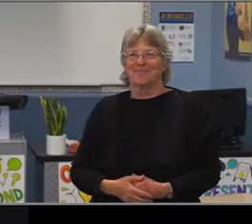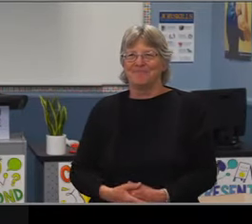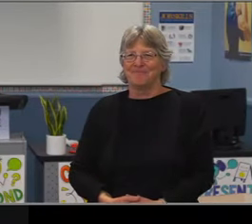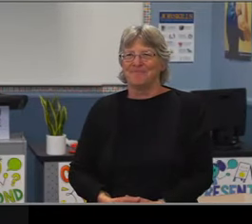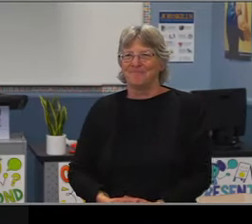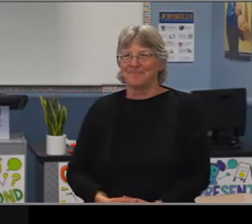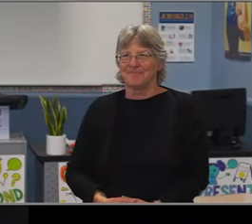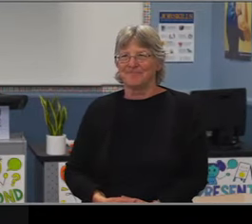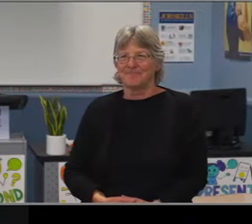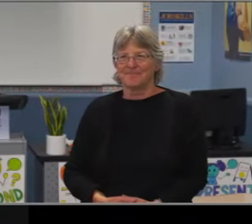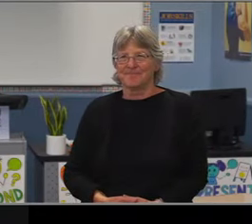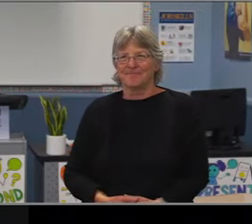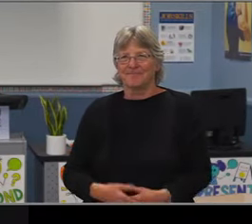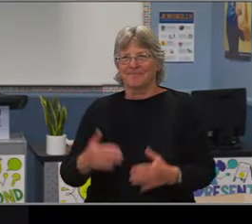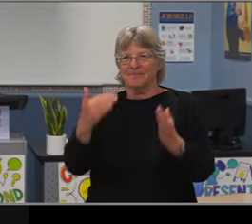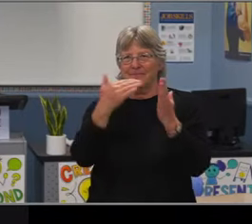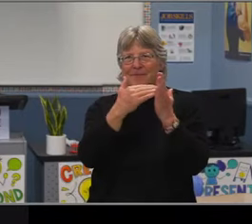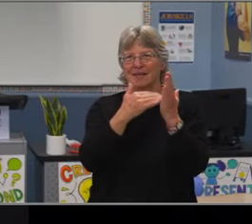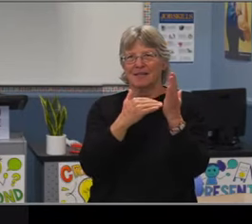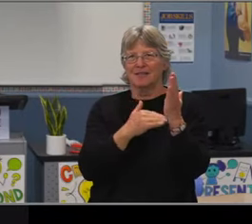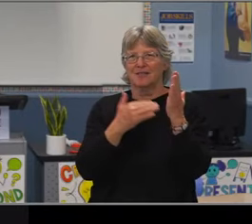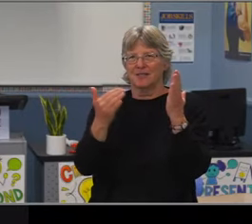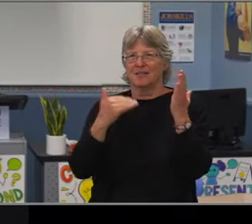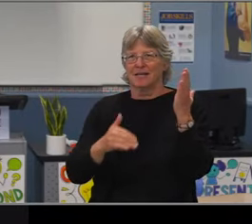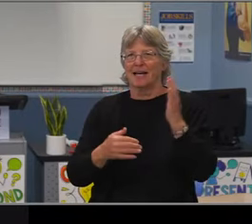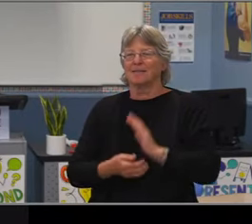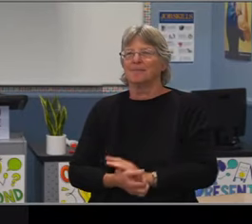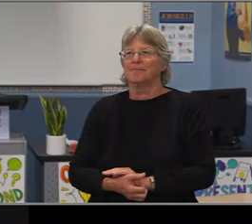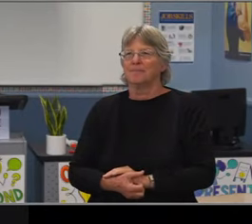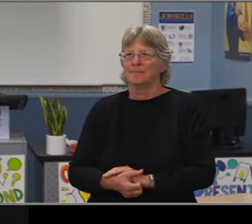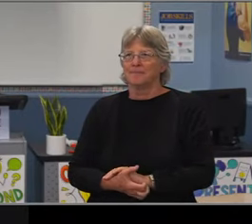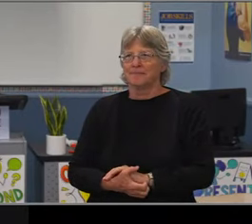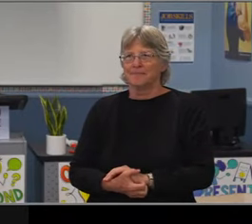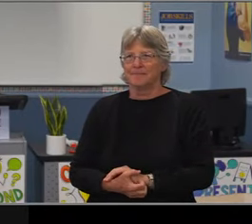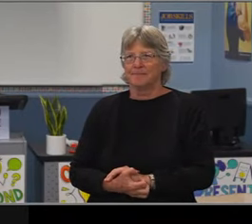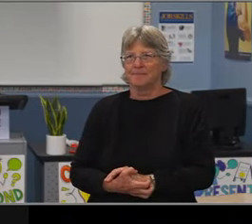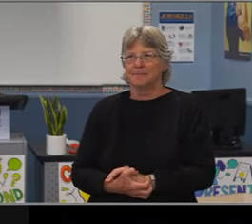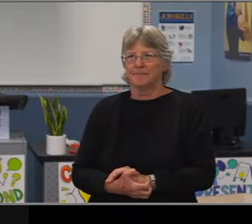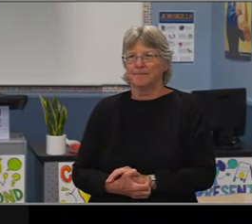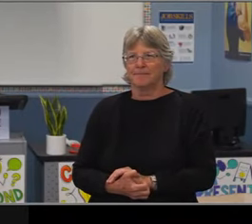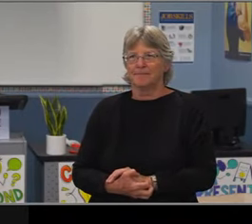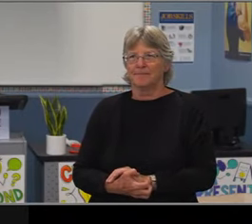The grad rate represents a gap closure of 7%. And the increase in A-G is a gap closure 3%.